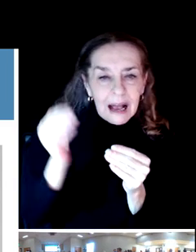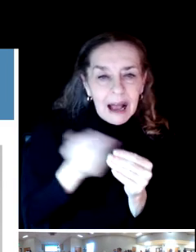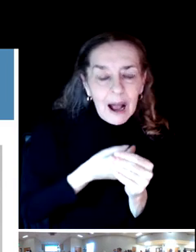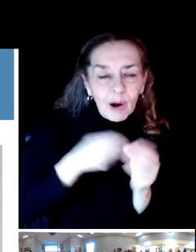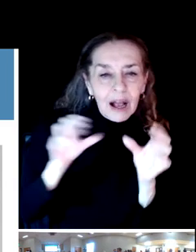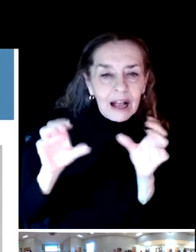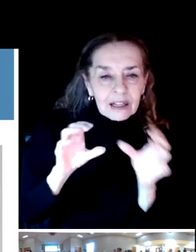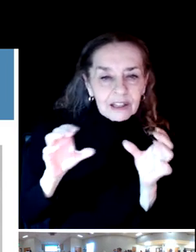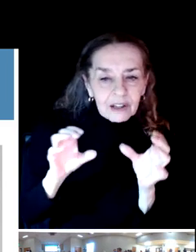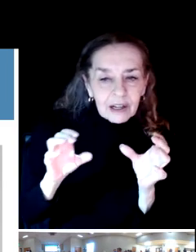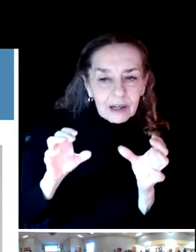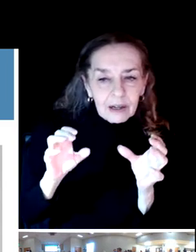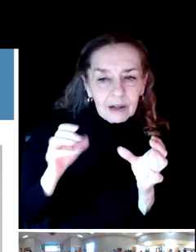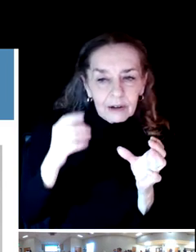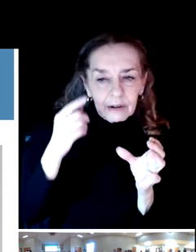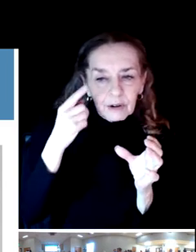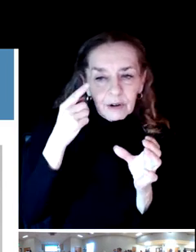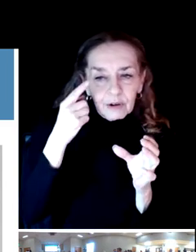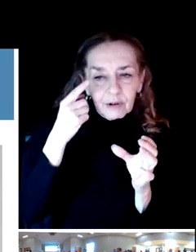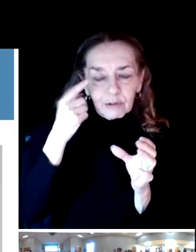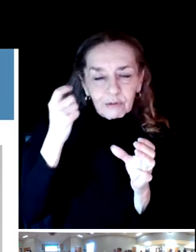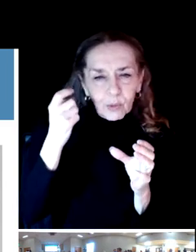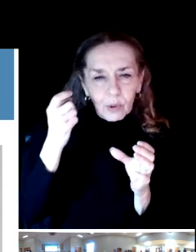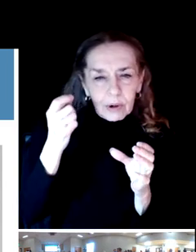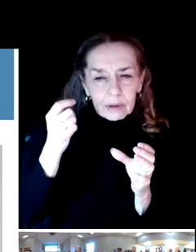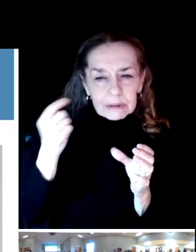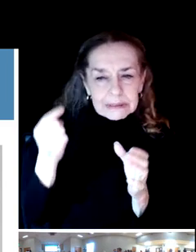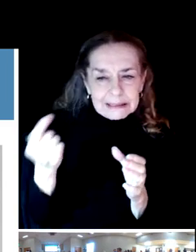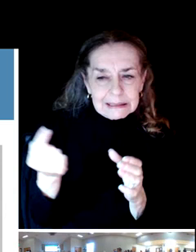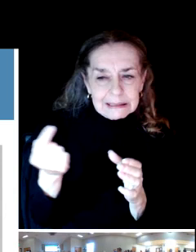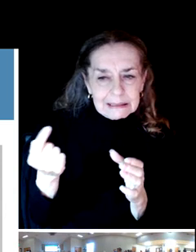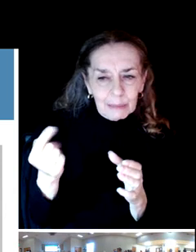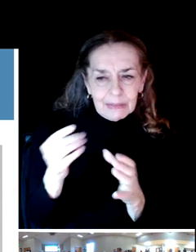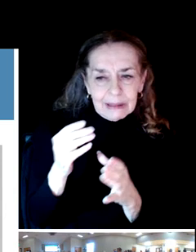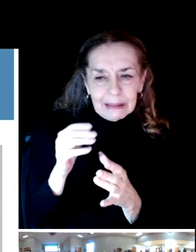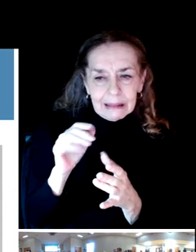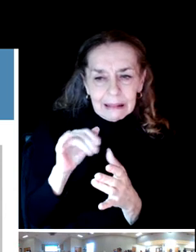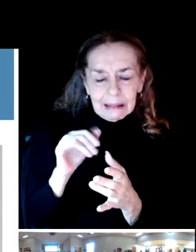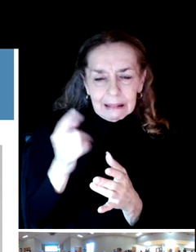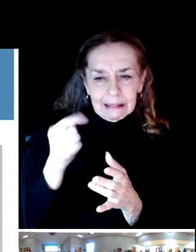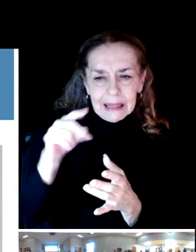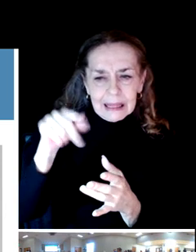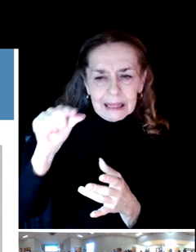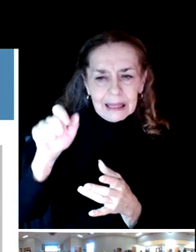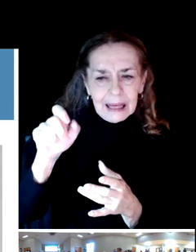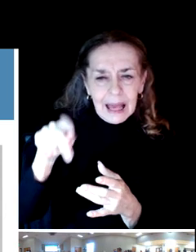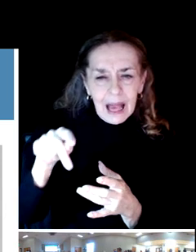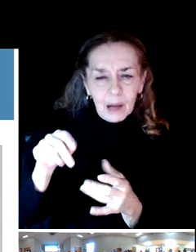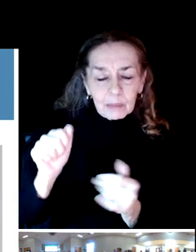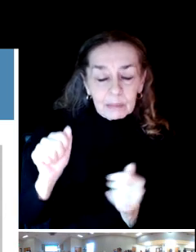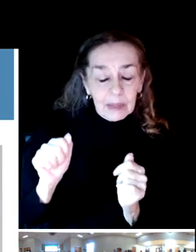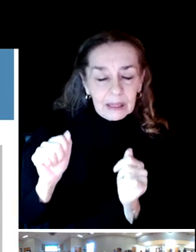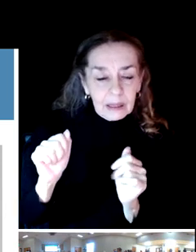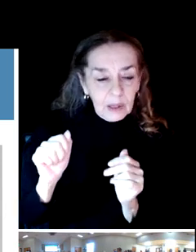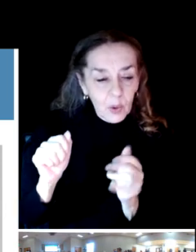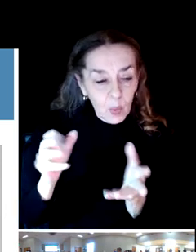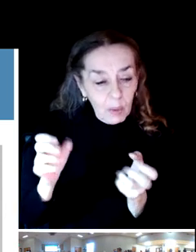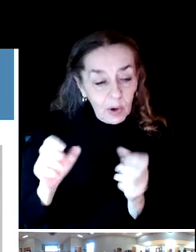In other words, the district is able to offer activities and really focuses on young children and folks who are over 50.